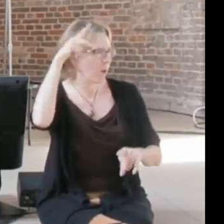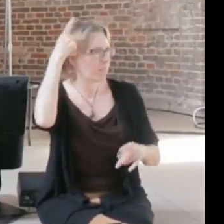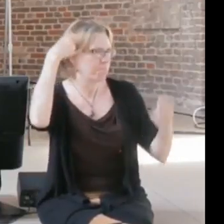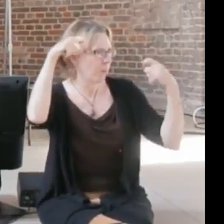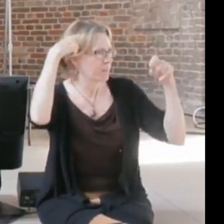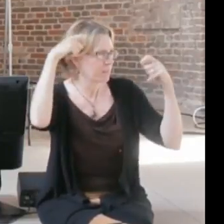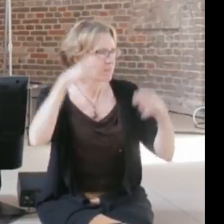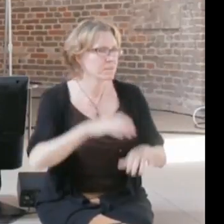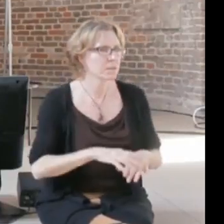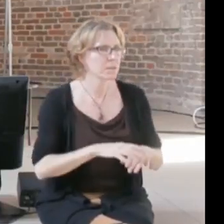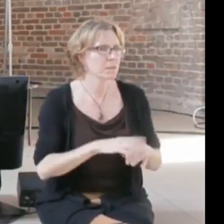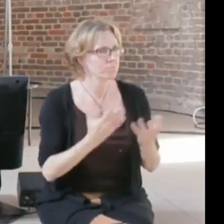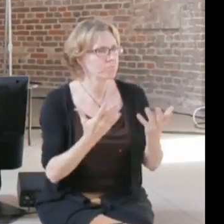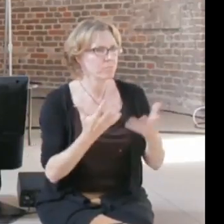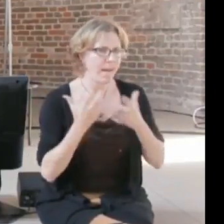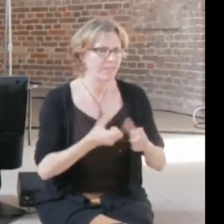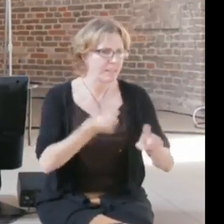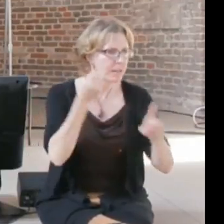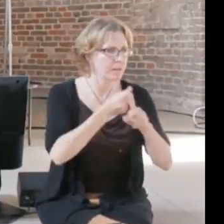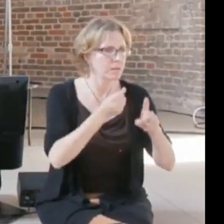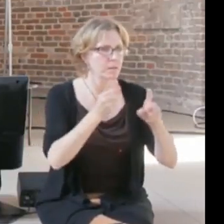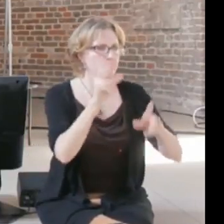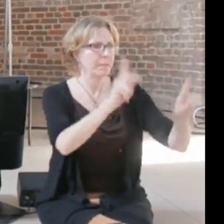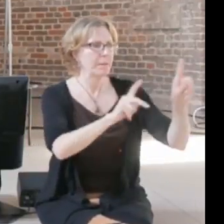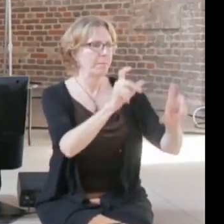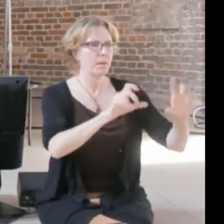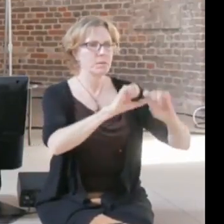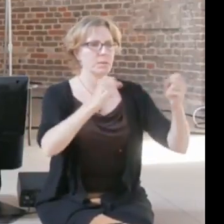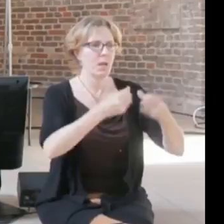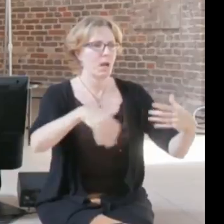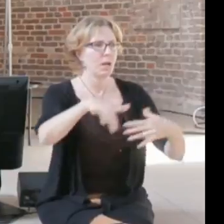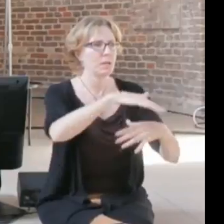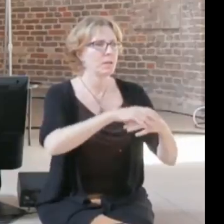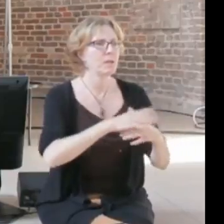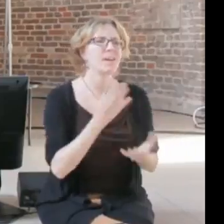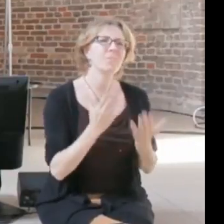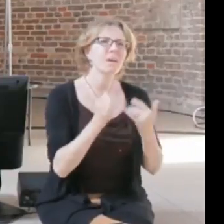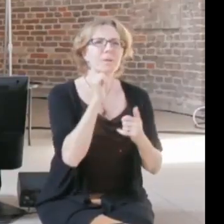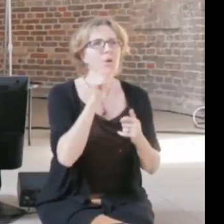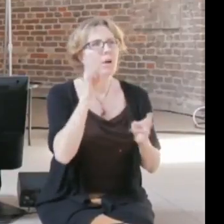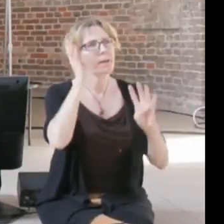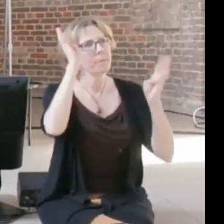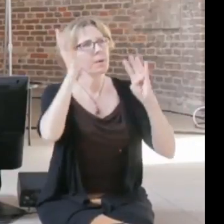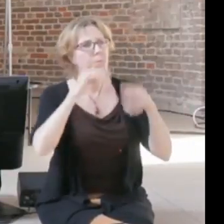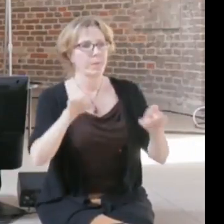with what they do, maybe not when you come up with a music engine, we have this understanding